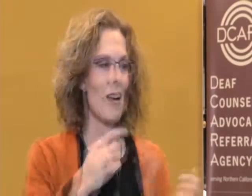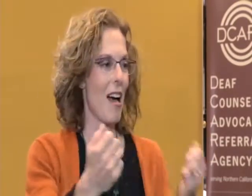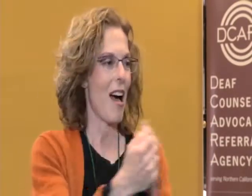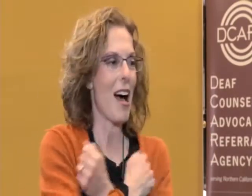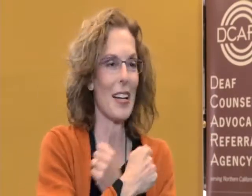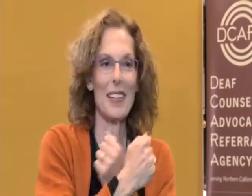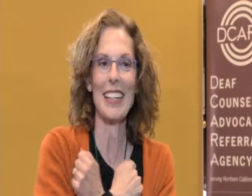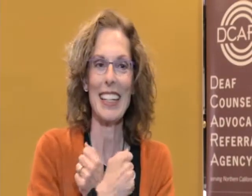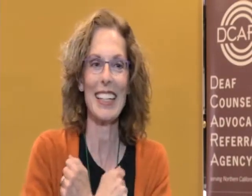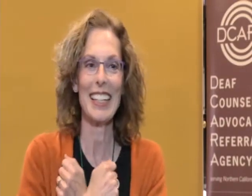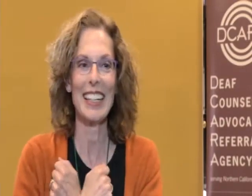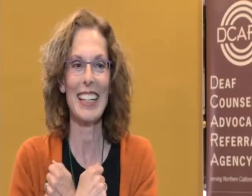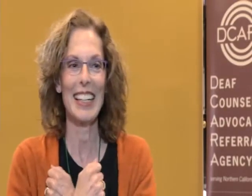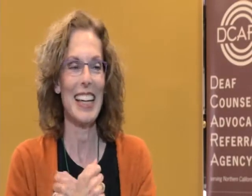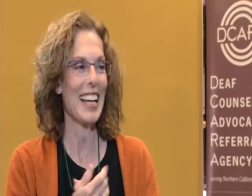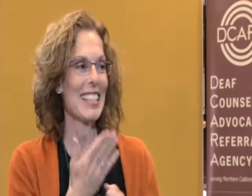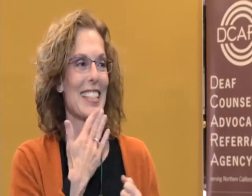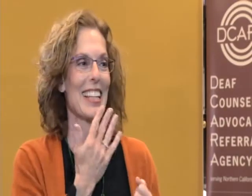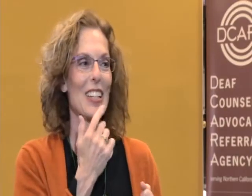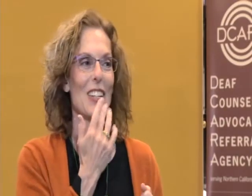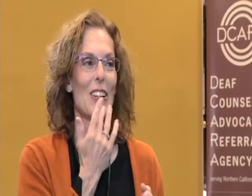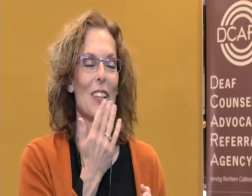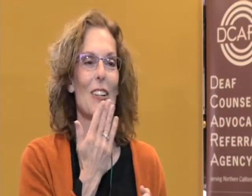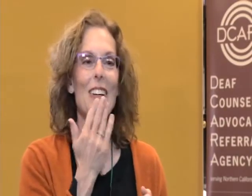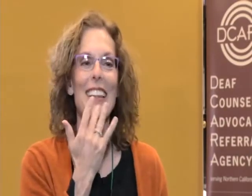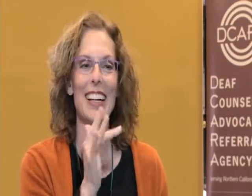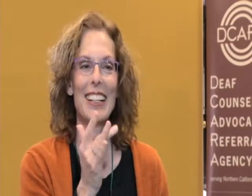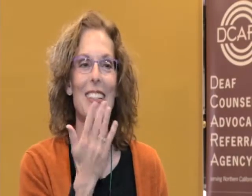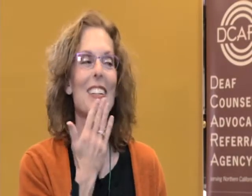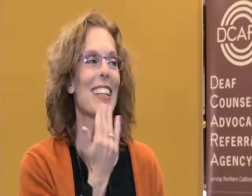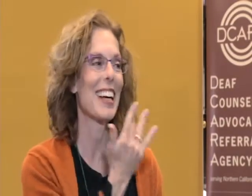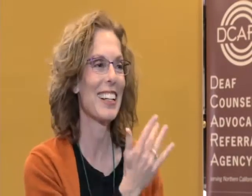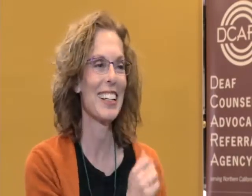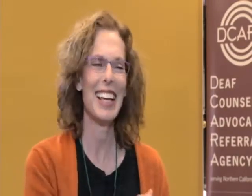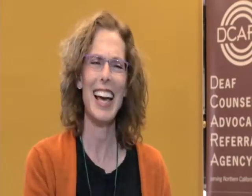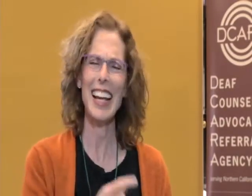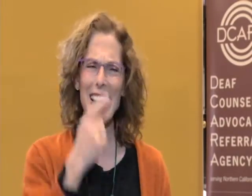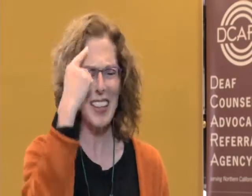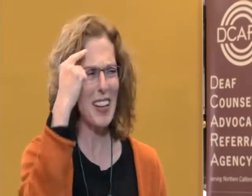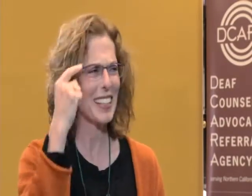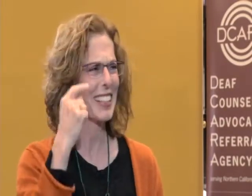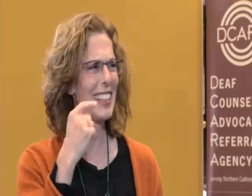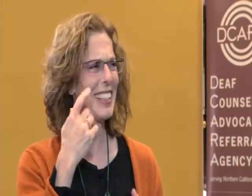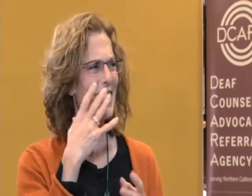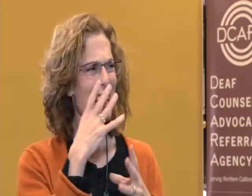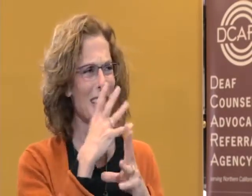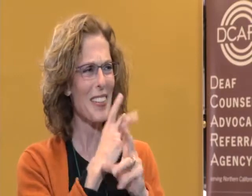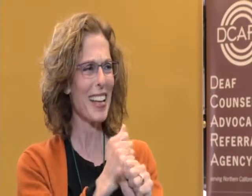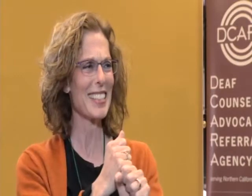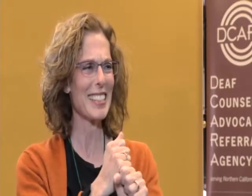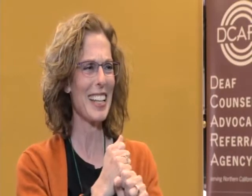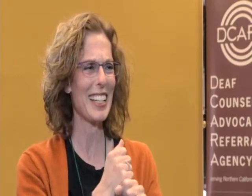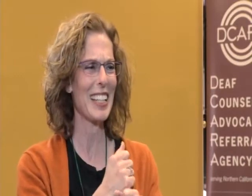Because they all hugged me. And they all wished me good luck. And I thought, Wow! This is fascinating.